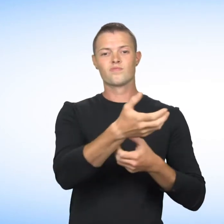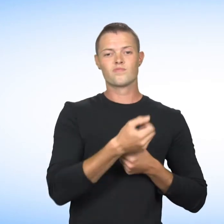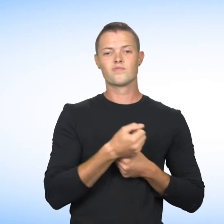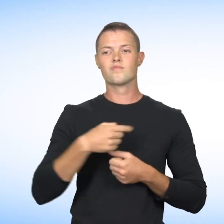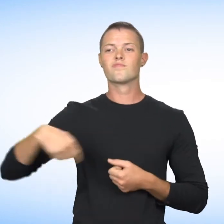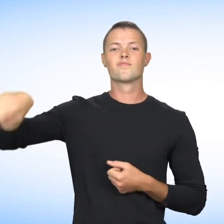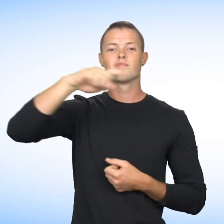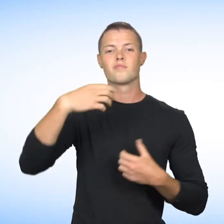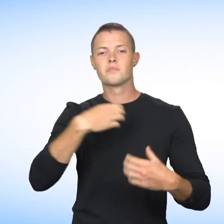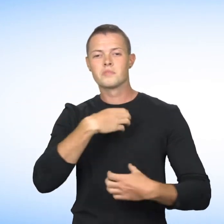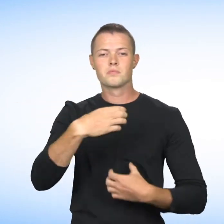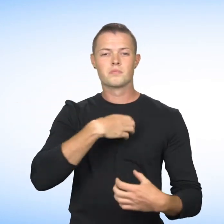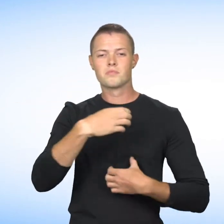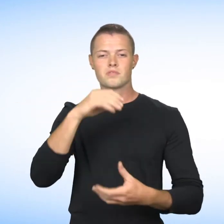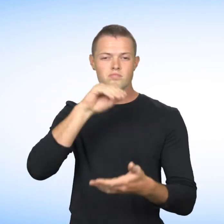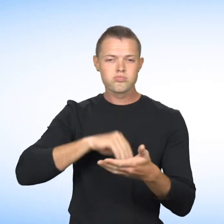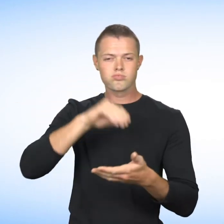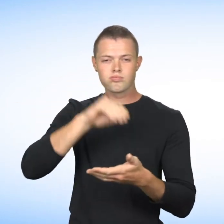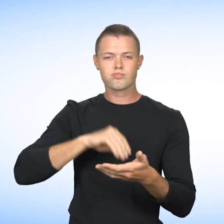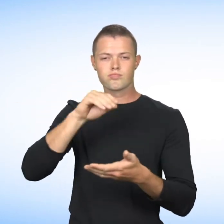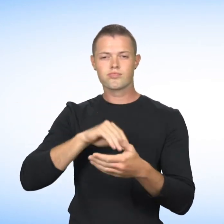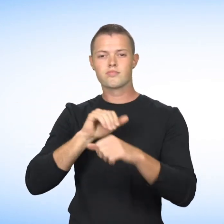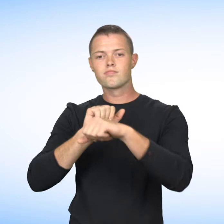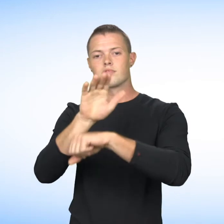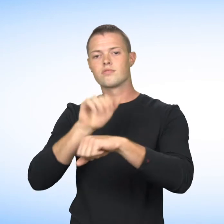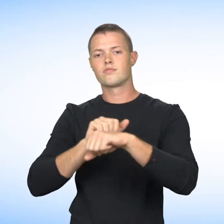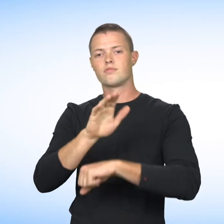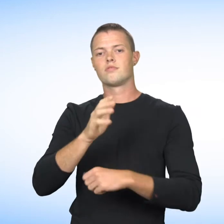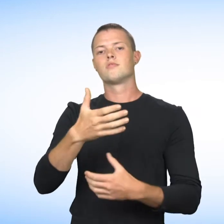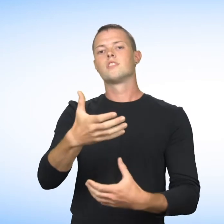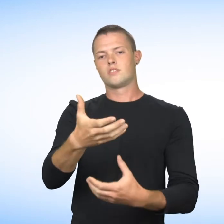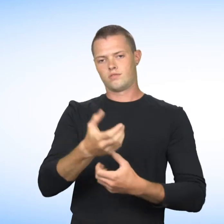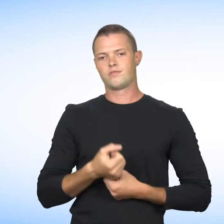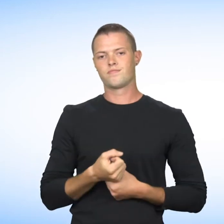the Commission receives and processes the complaints filed by the public regarding human rights